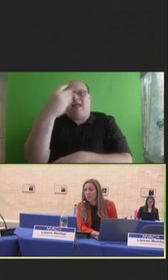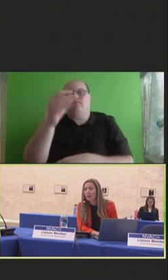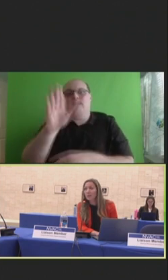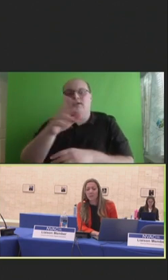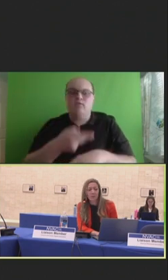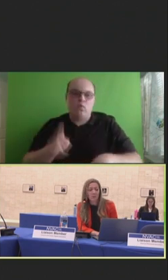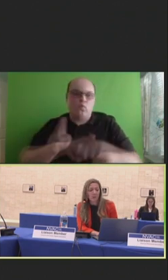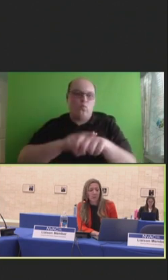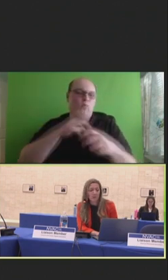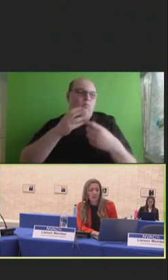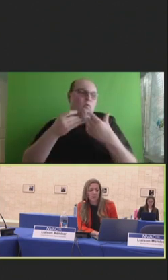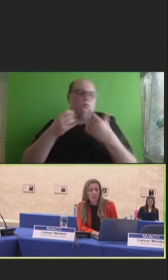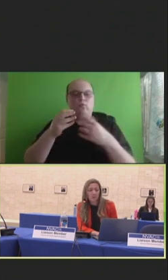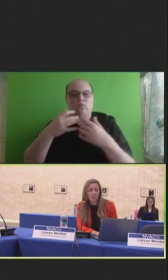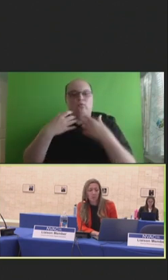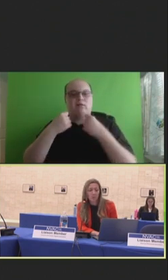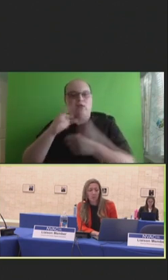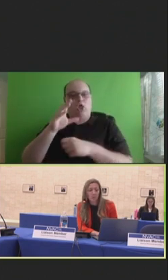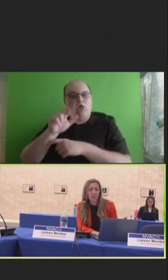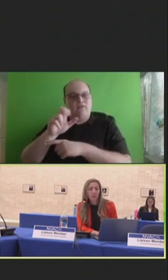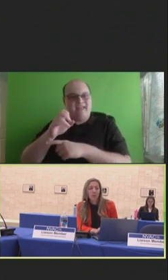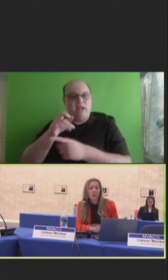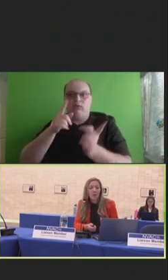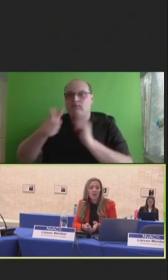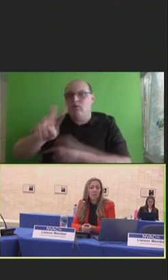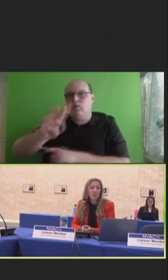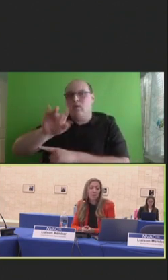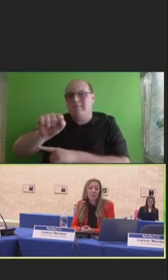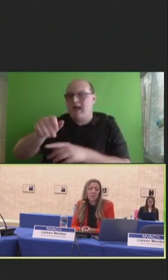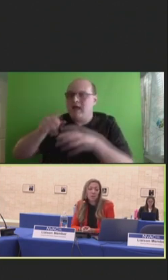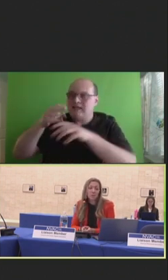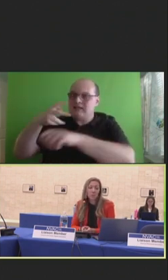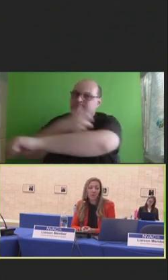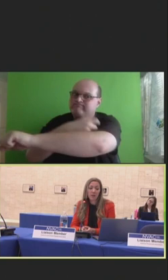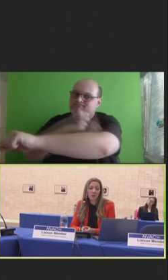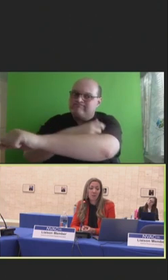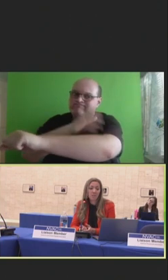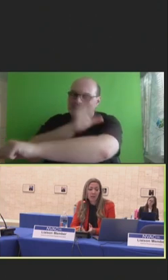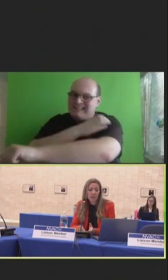setting, such as the mass vaccination clinic, and the individual's provider may not have